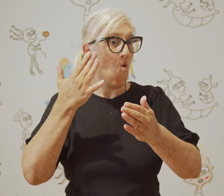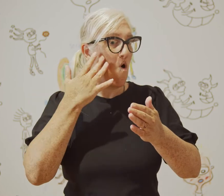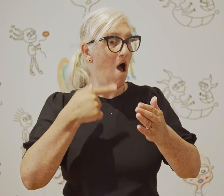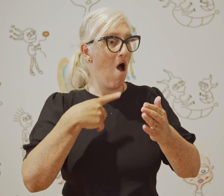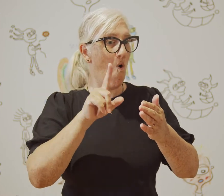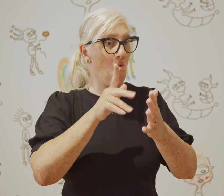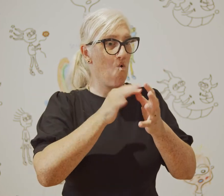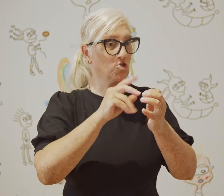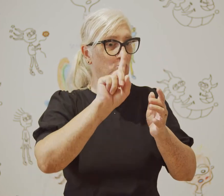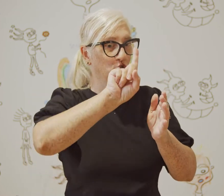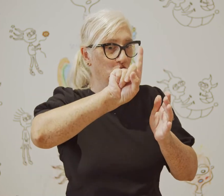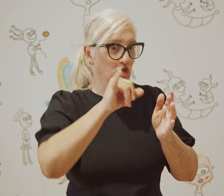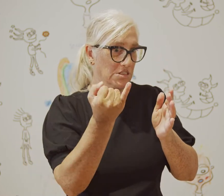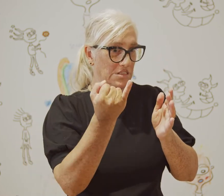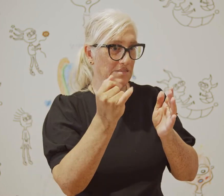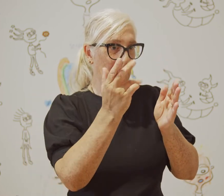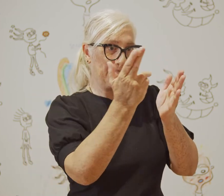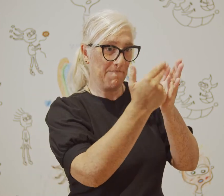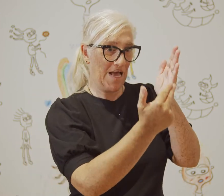Yes, in the past when I was only focusing